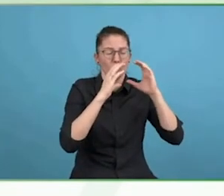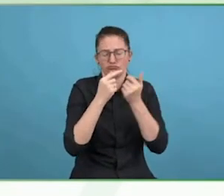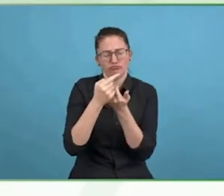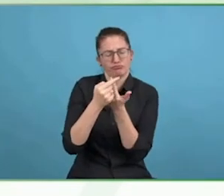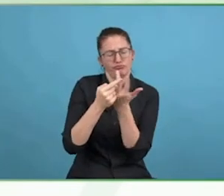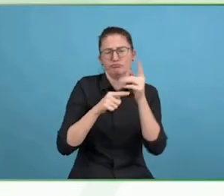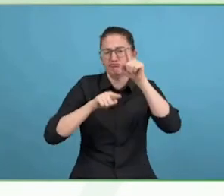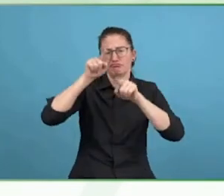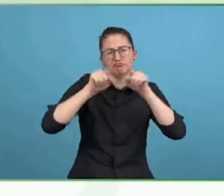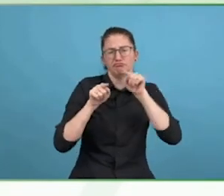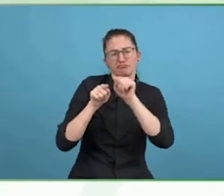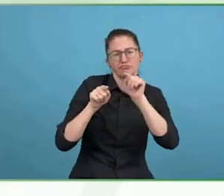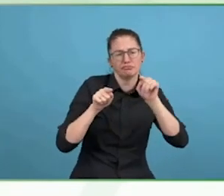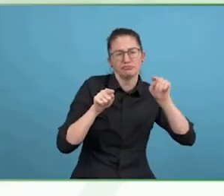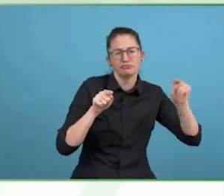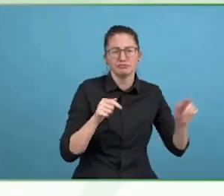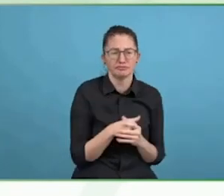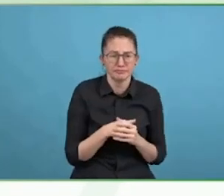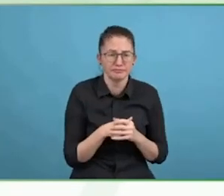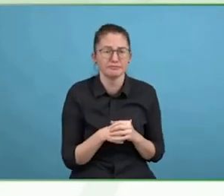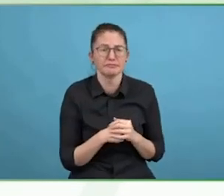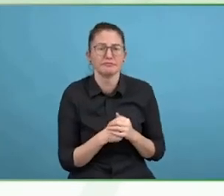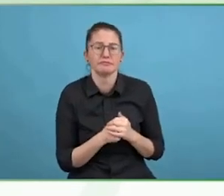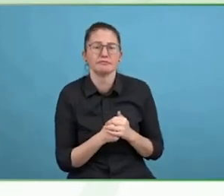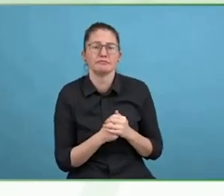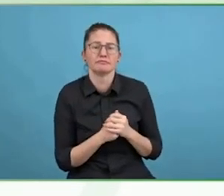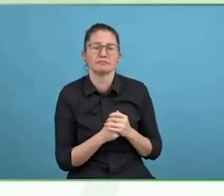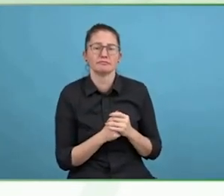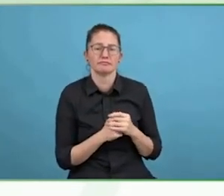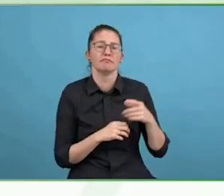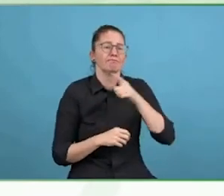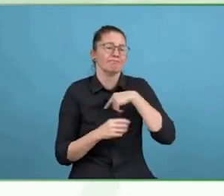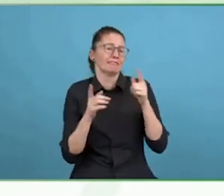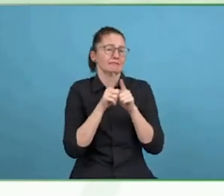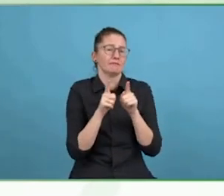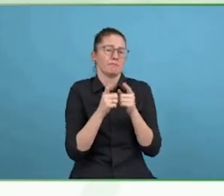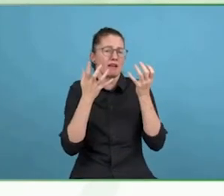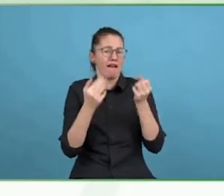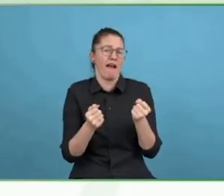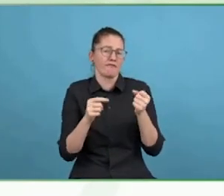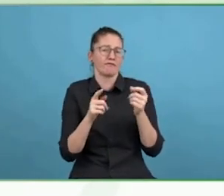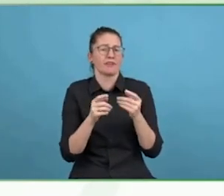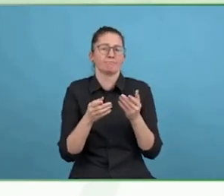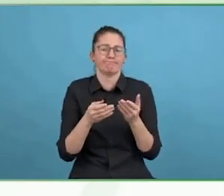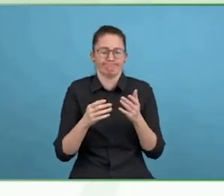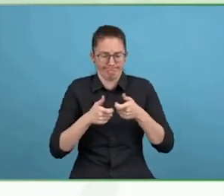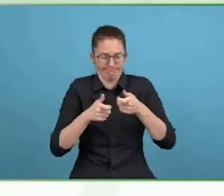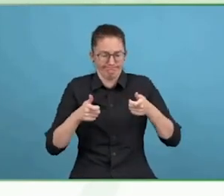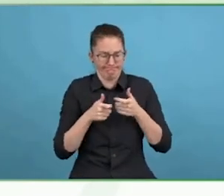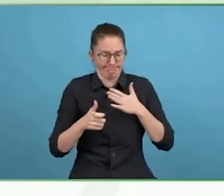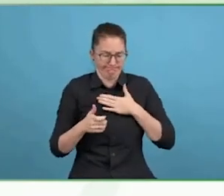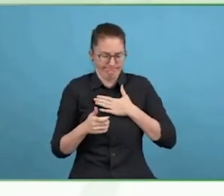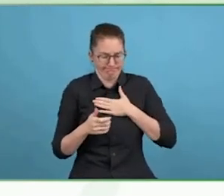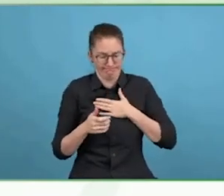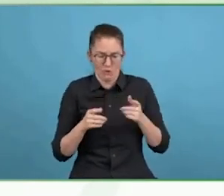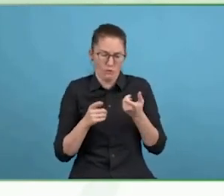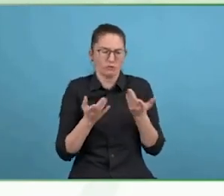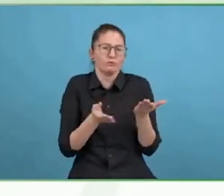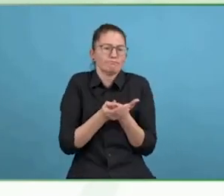And next fireside chat. Will start again soon. Thank you. Thank you so much, and best wishes for a wonderful conference. Thank you.